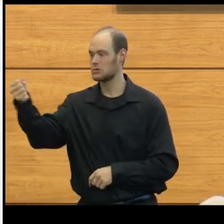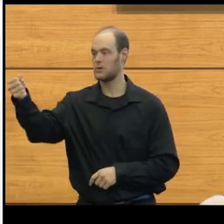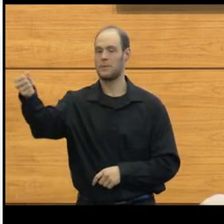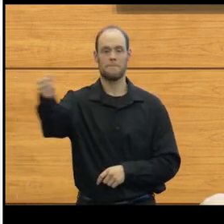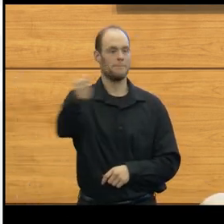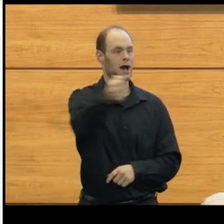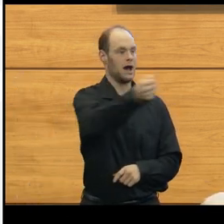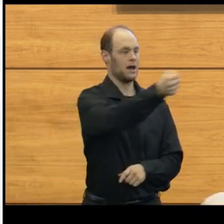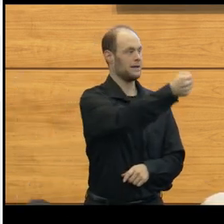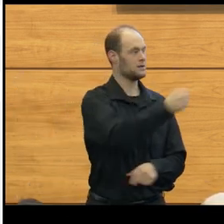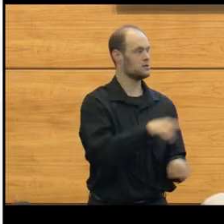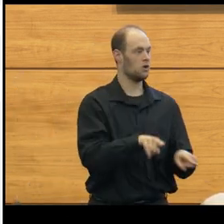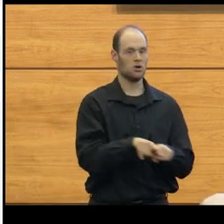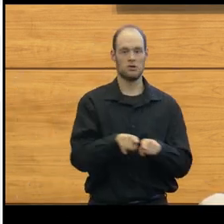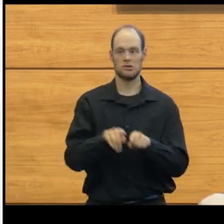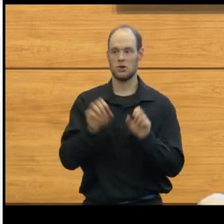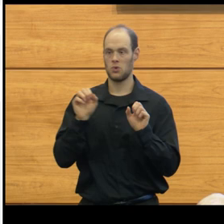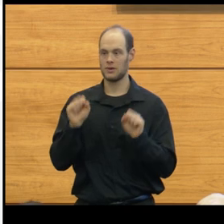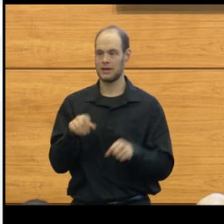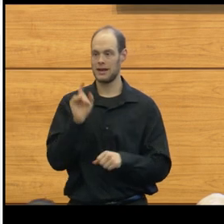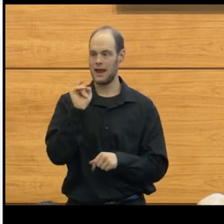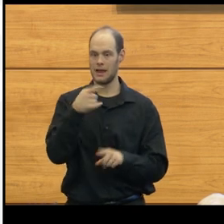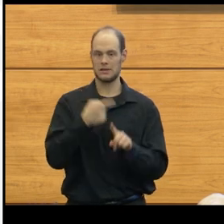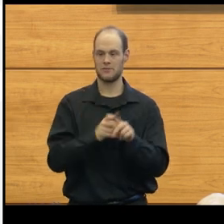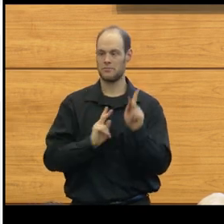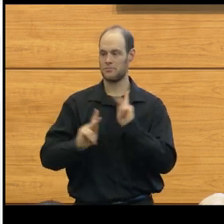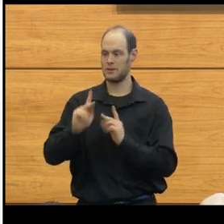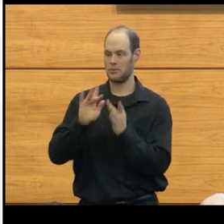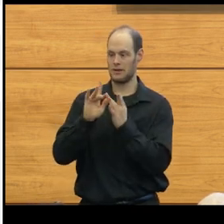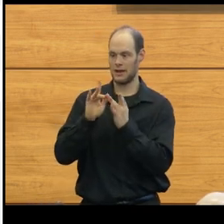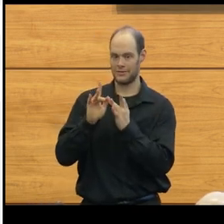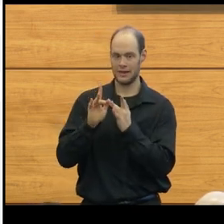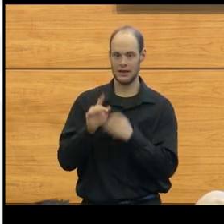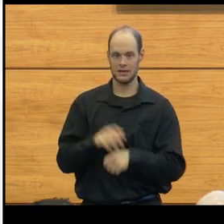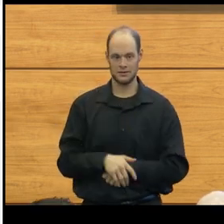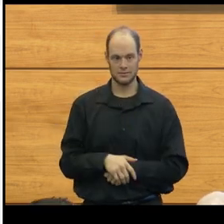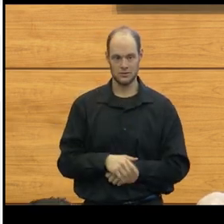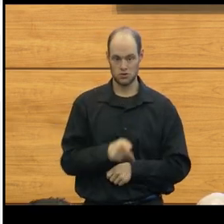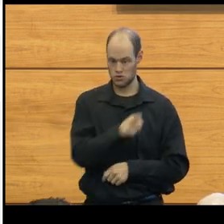we also have the ability for questions from online. Those in the room, if you have a question.